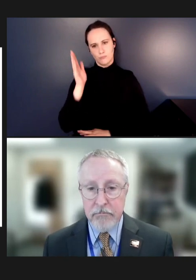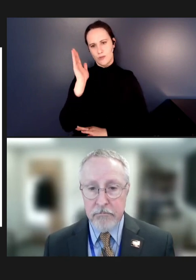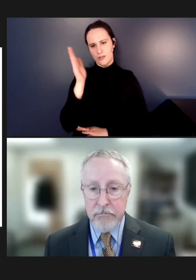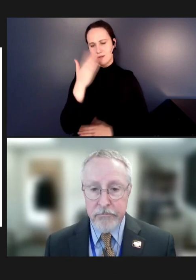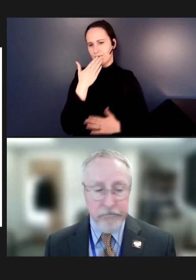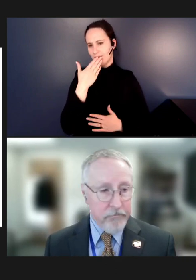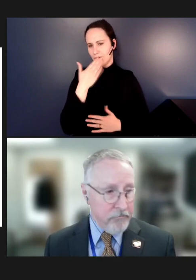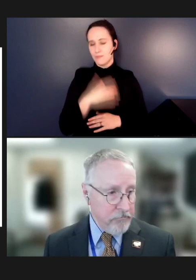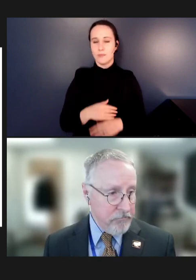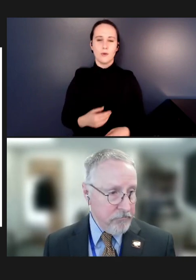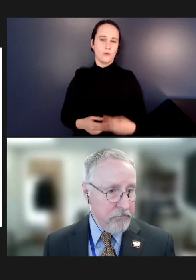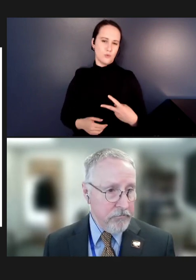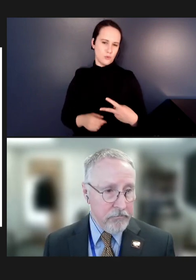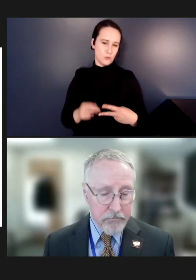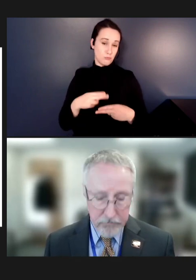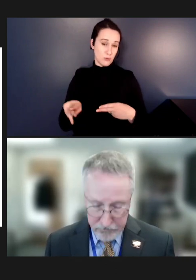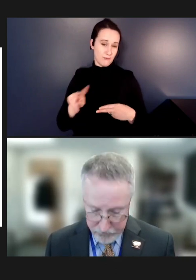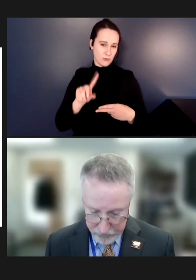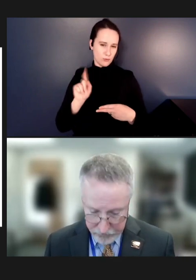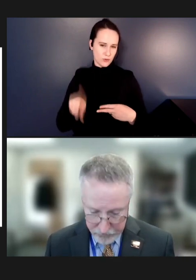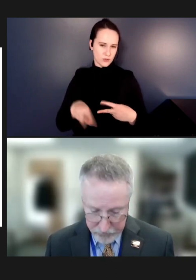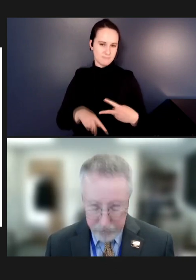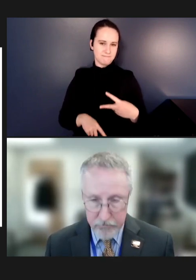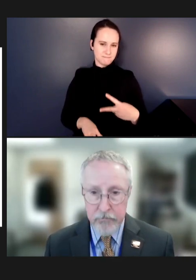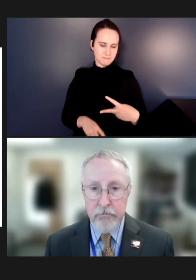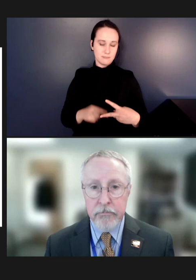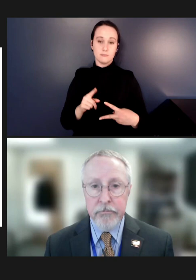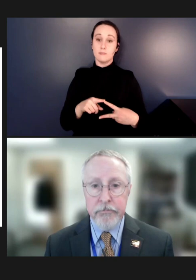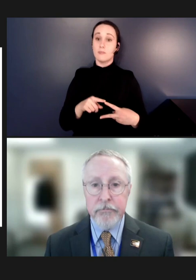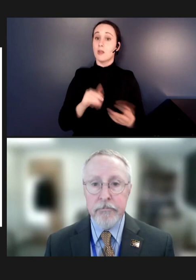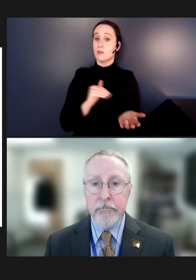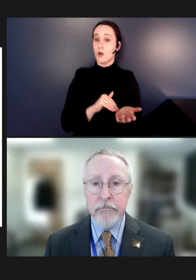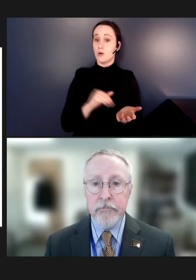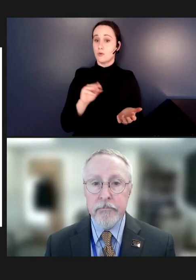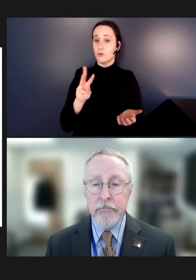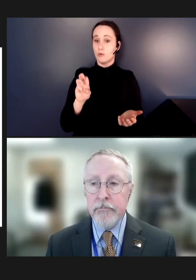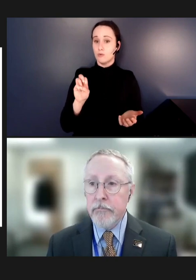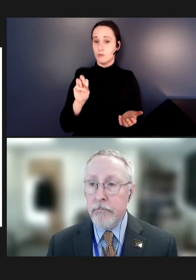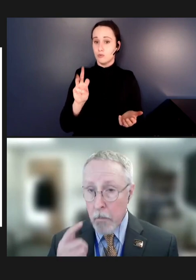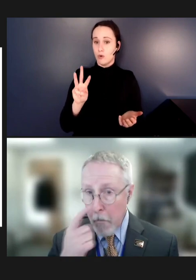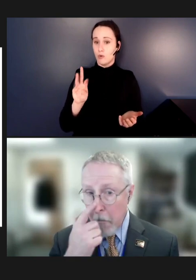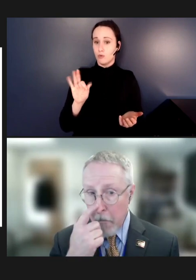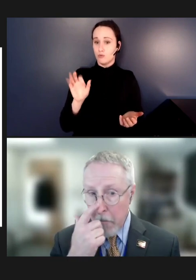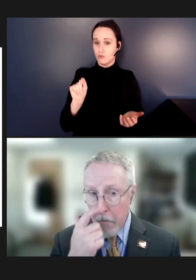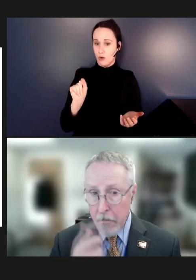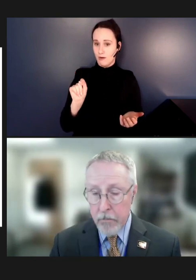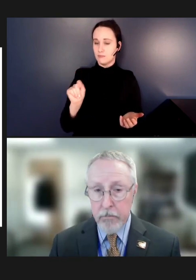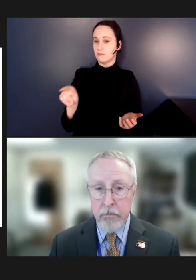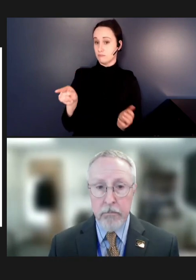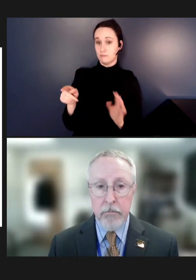Two quick questions. I believe Dr. Crowcroft mentioned a lower rate,